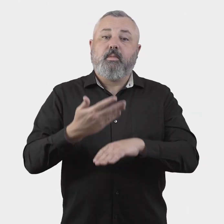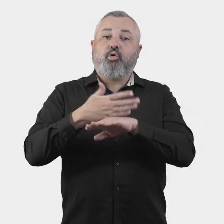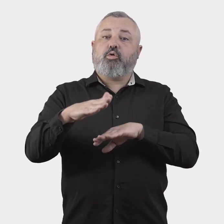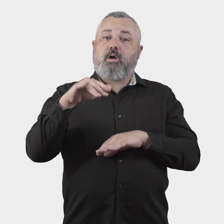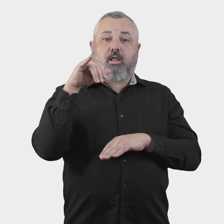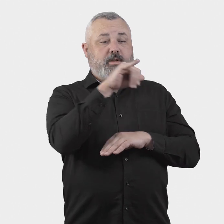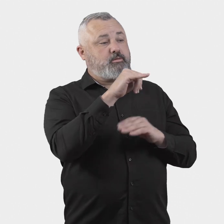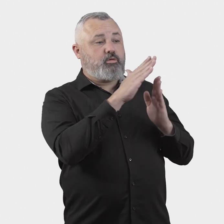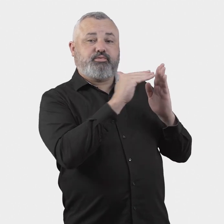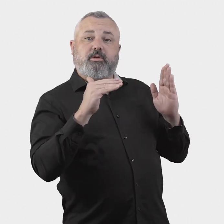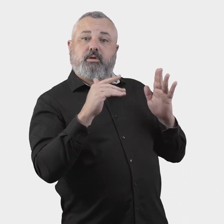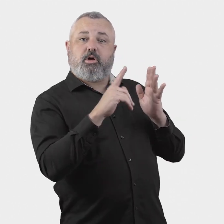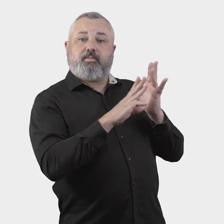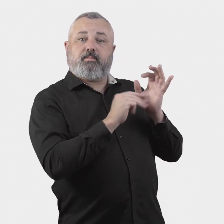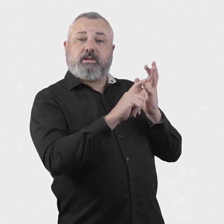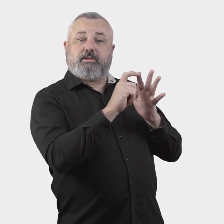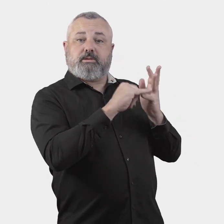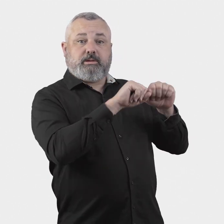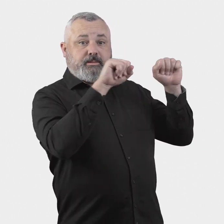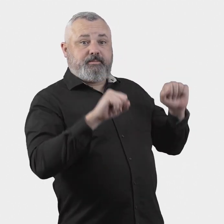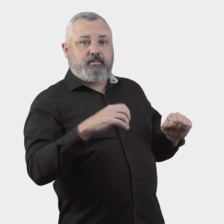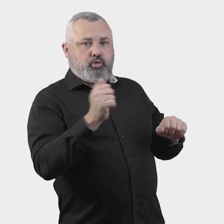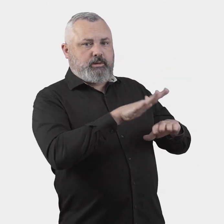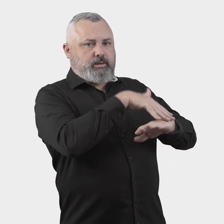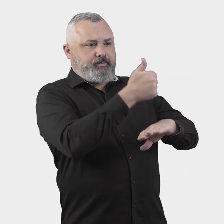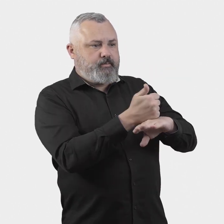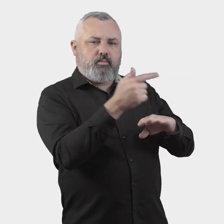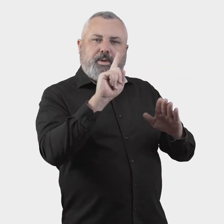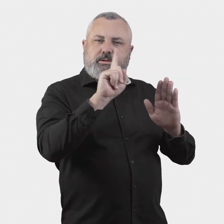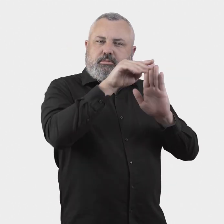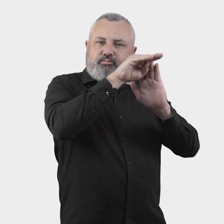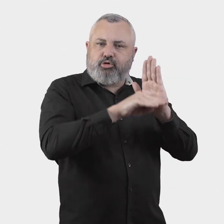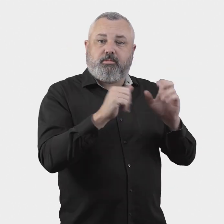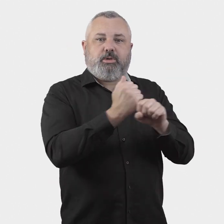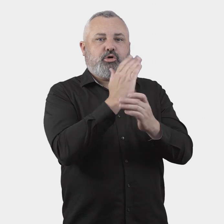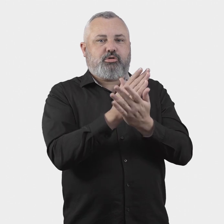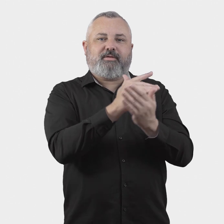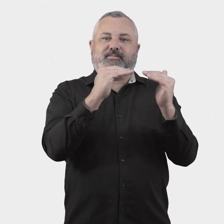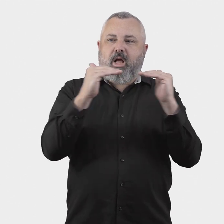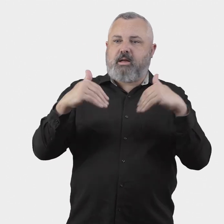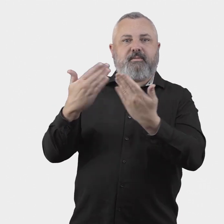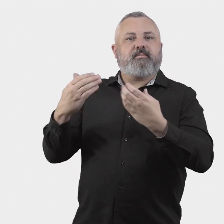21. What processes should the Aviation Industry Ombuds Scheme adopt to provide procedural fairness